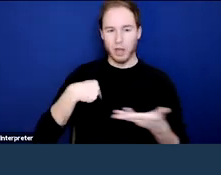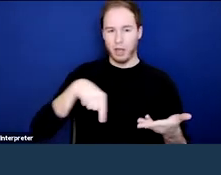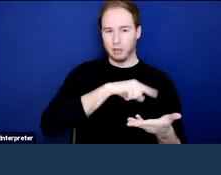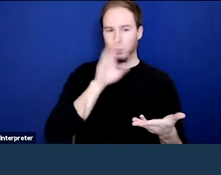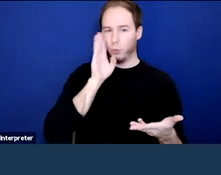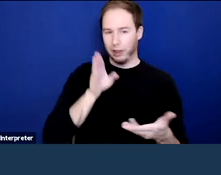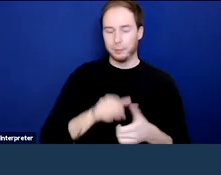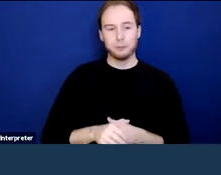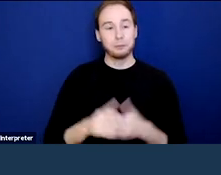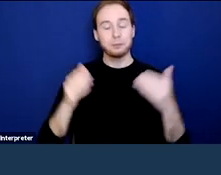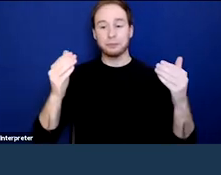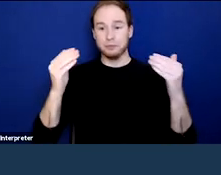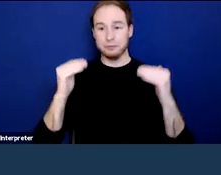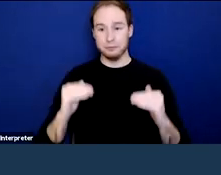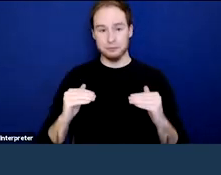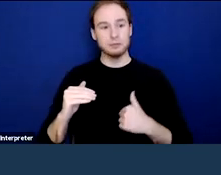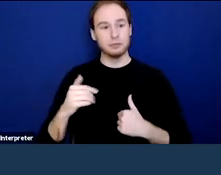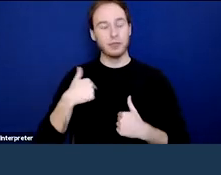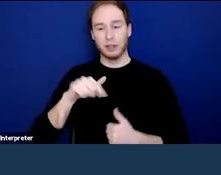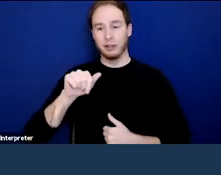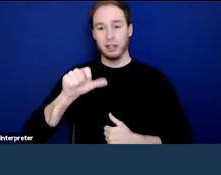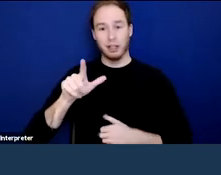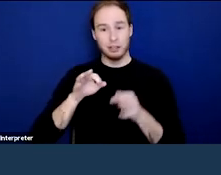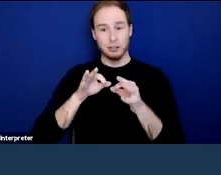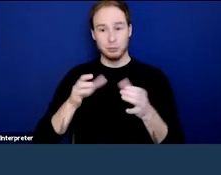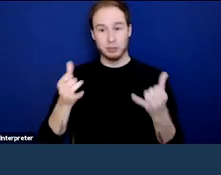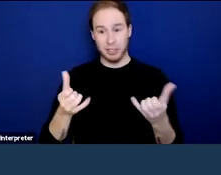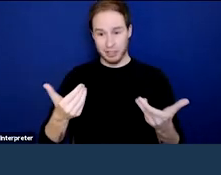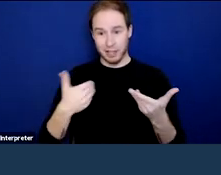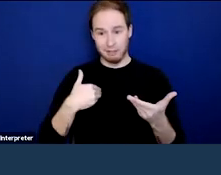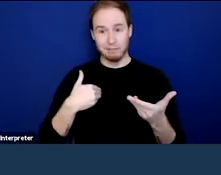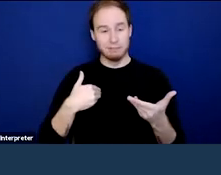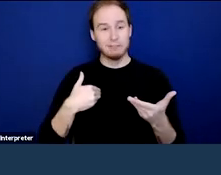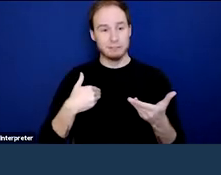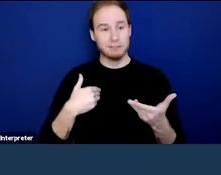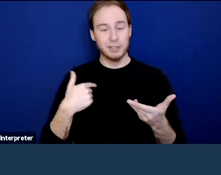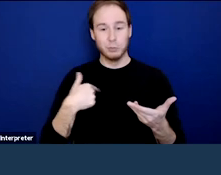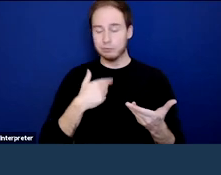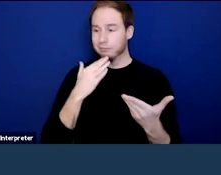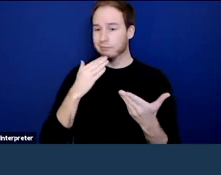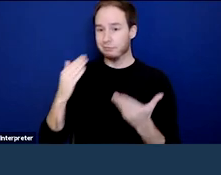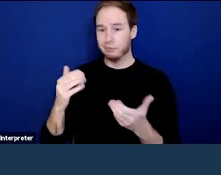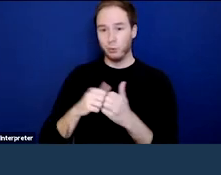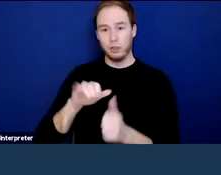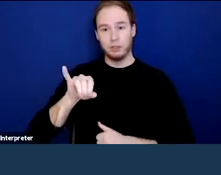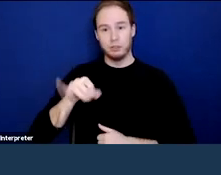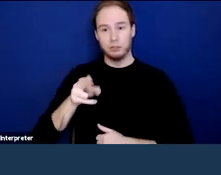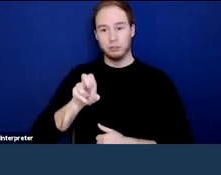As you see, we do have American sign language interpretation today. We are so glad to be joined by Justin and Jennifer,